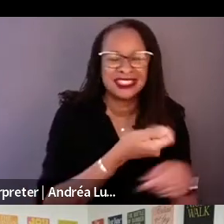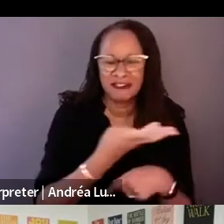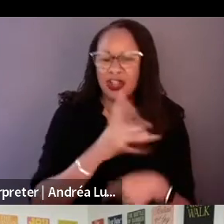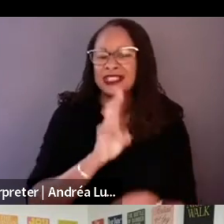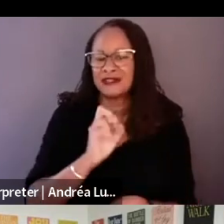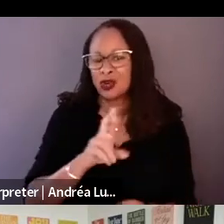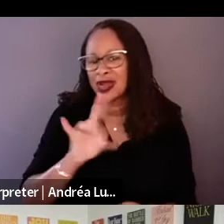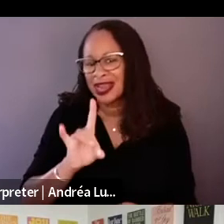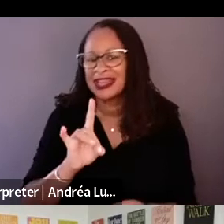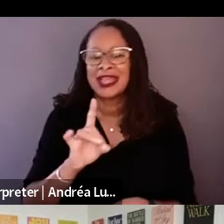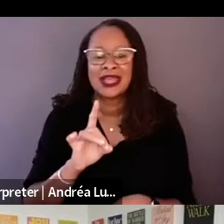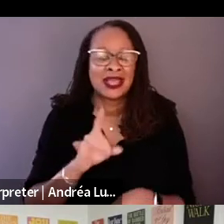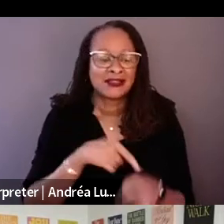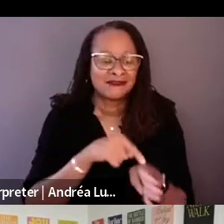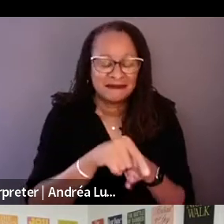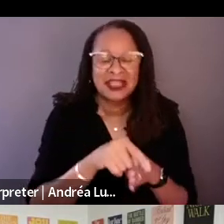I have made a couple of short docs.